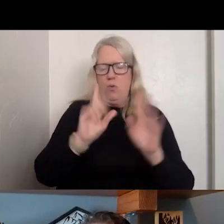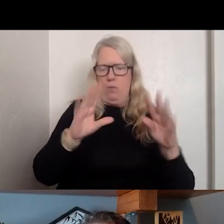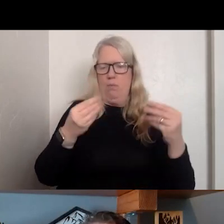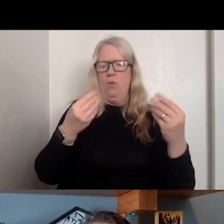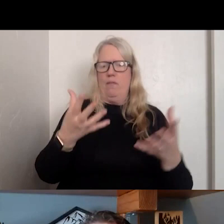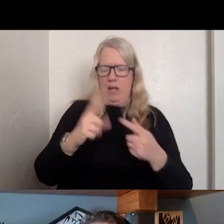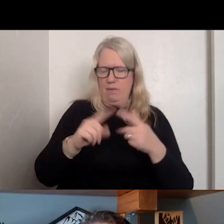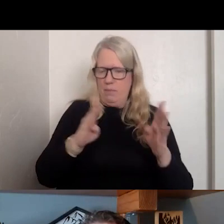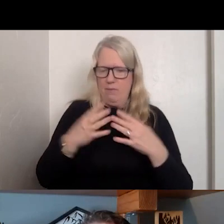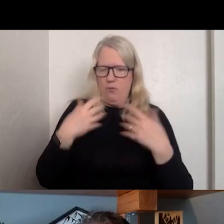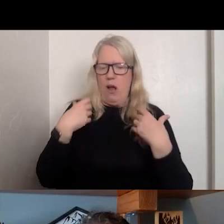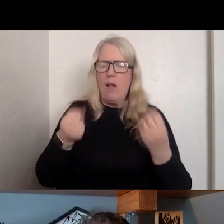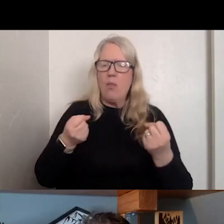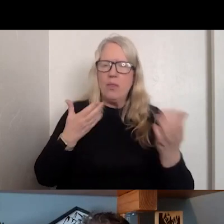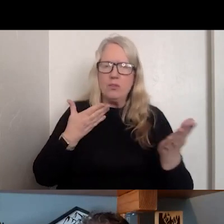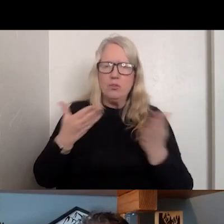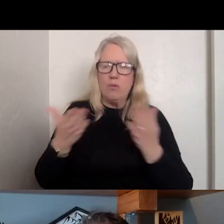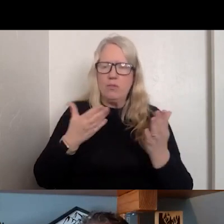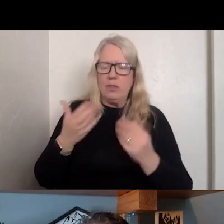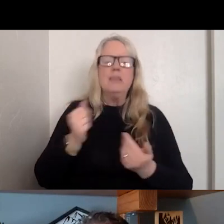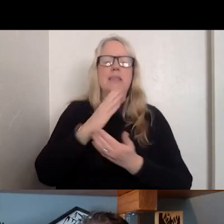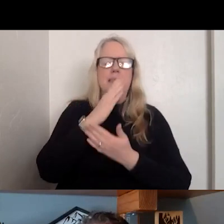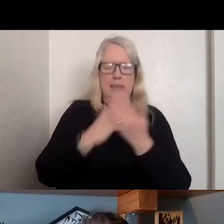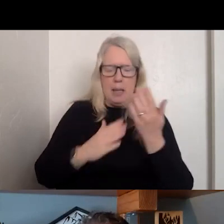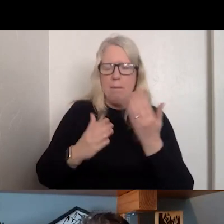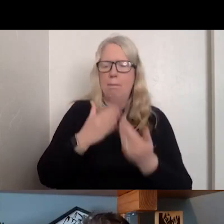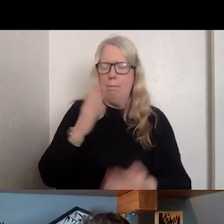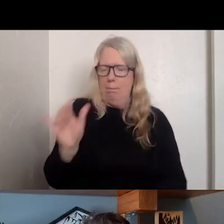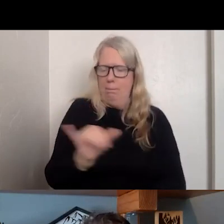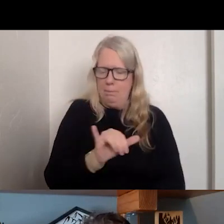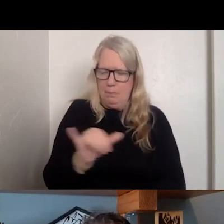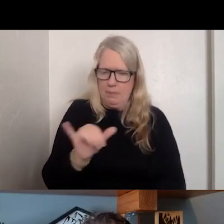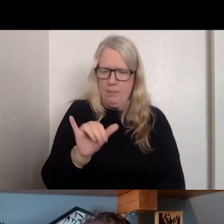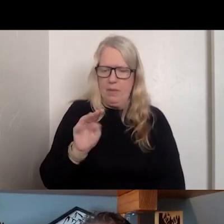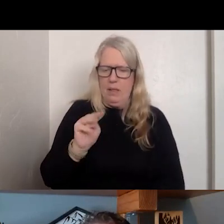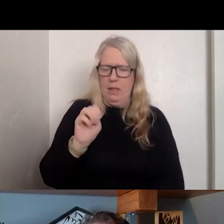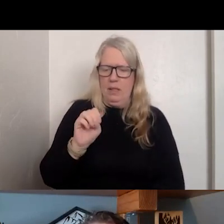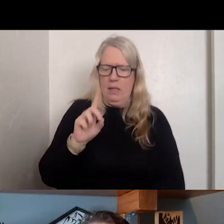HEALTH SERVICES. SOME THAT ARE SIMILAR TO MEDICAID OR SOME THAT